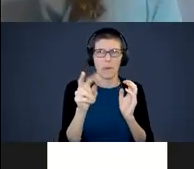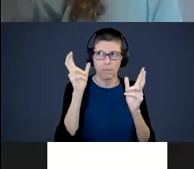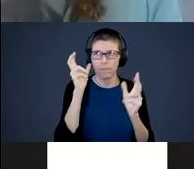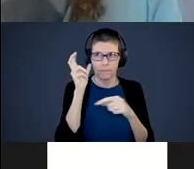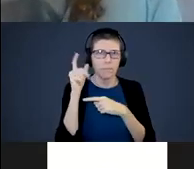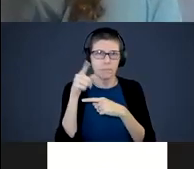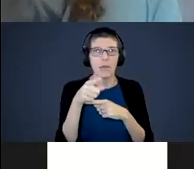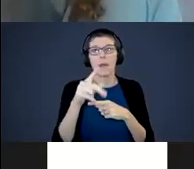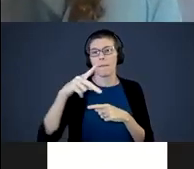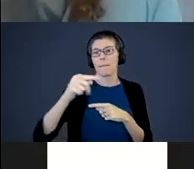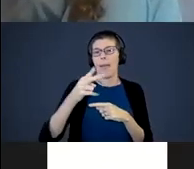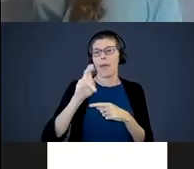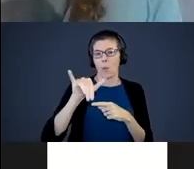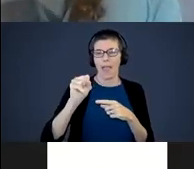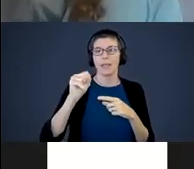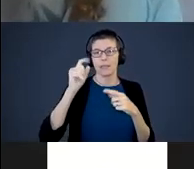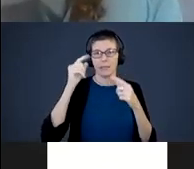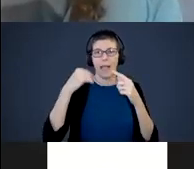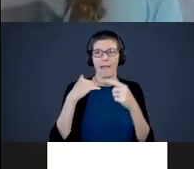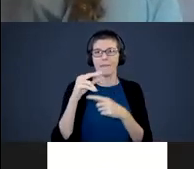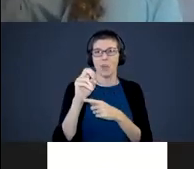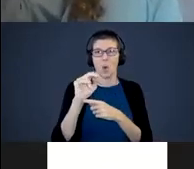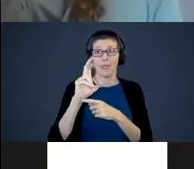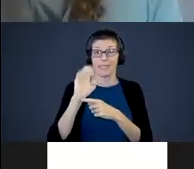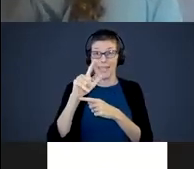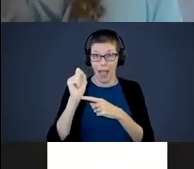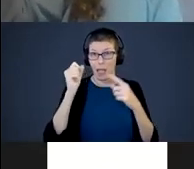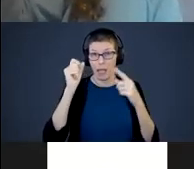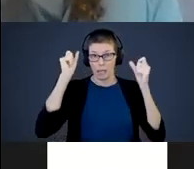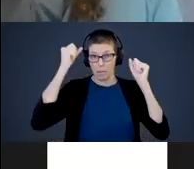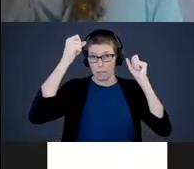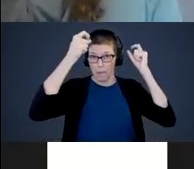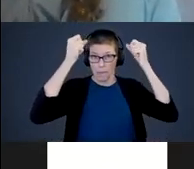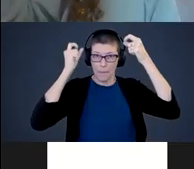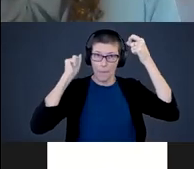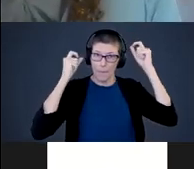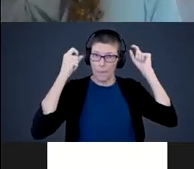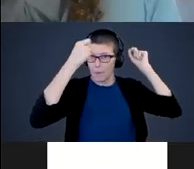being traveled these neuronal cells creating synapsis and helping us to learn.